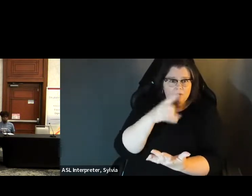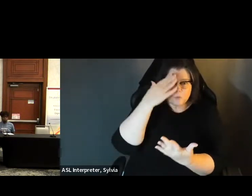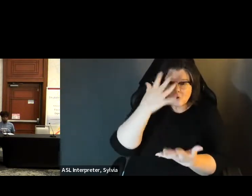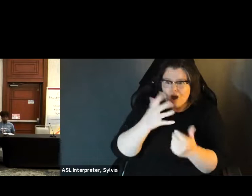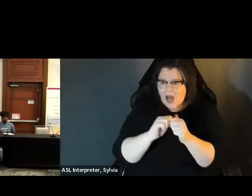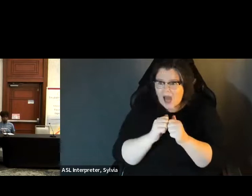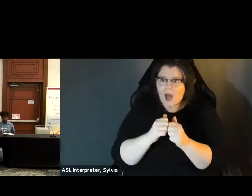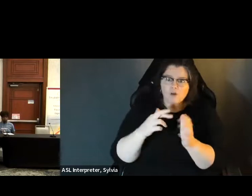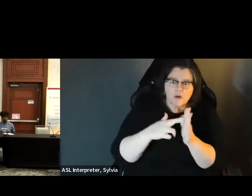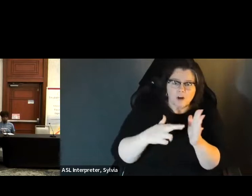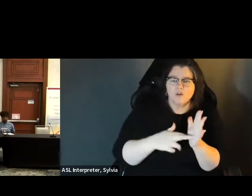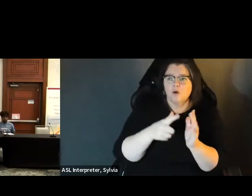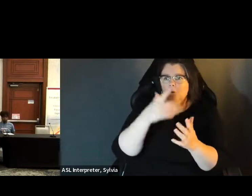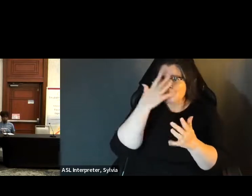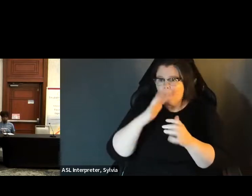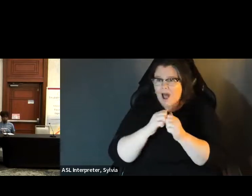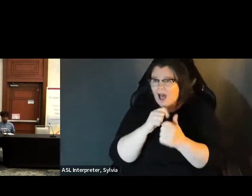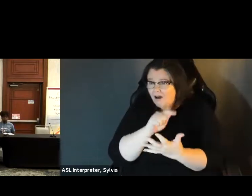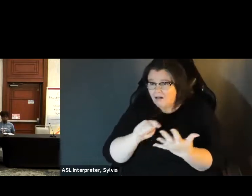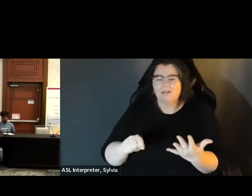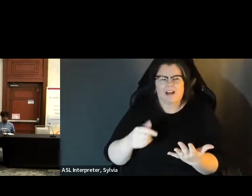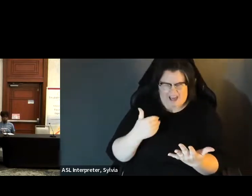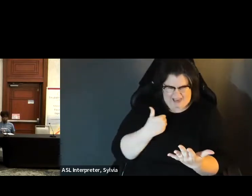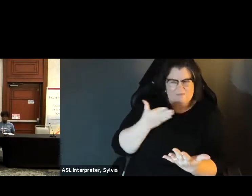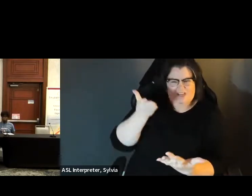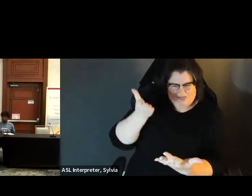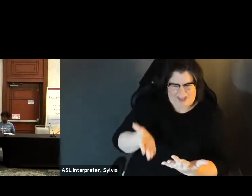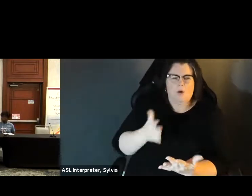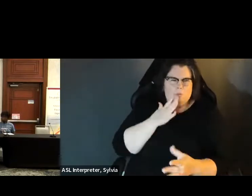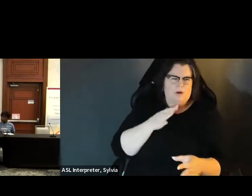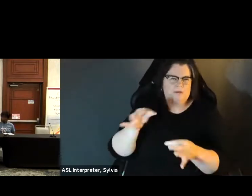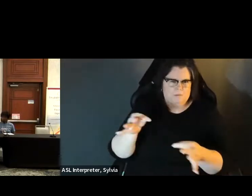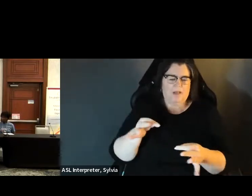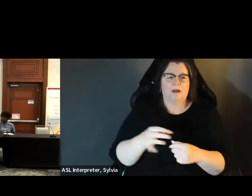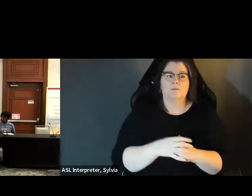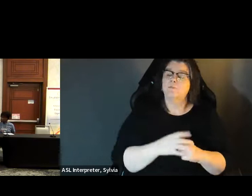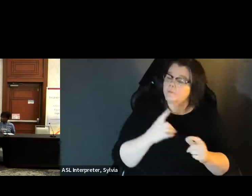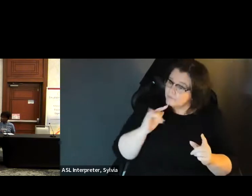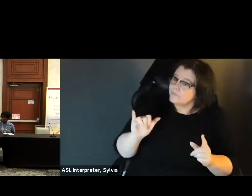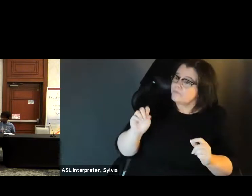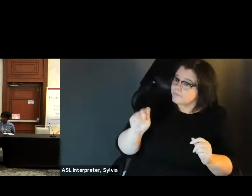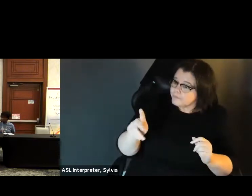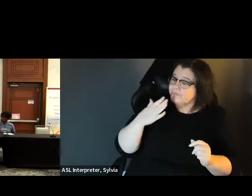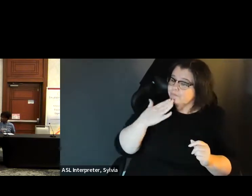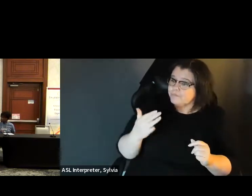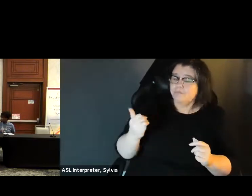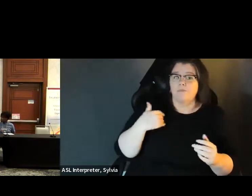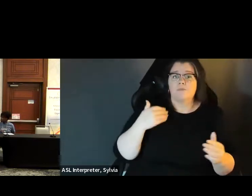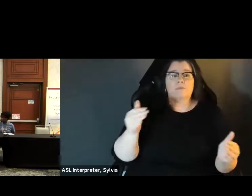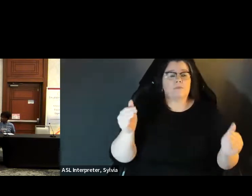Hey, Mike! Oh. 11 and there's a wealth of information there that can help you register, et cetera. » Thank you so much, we're going to move on to